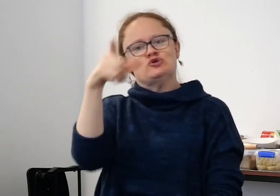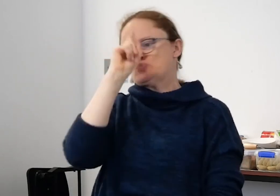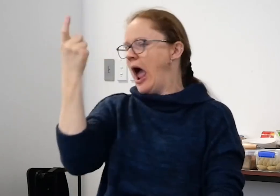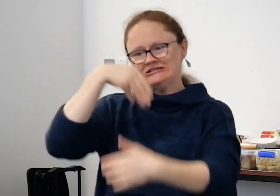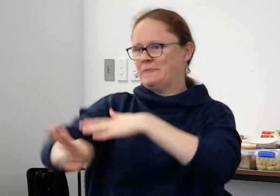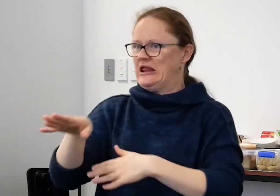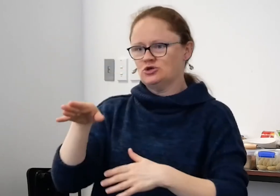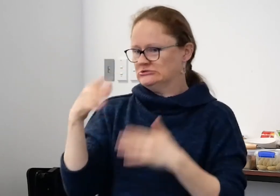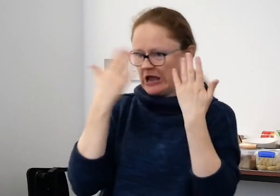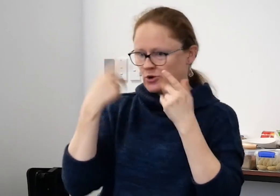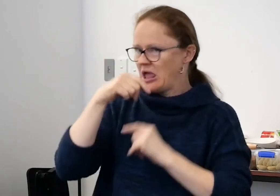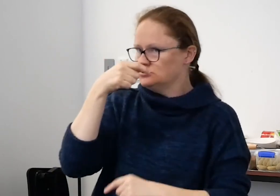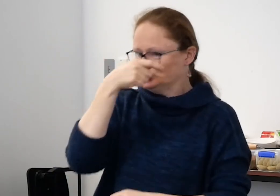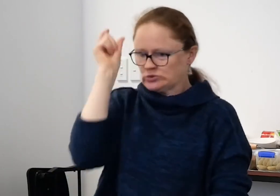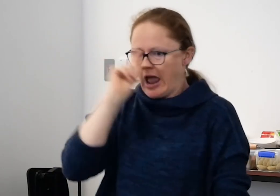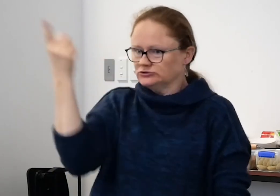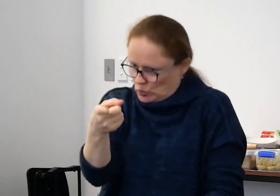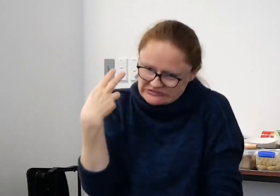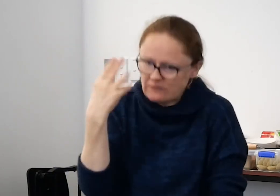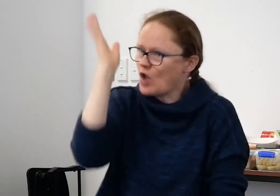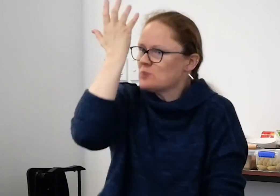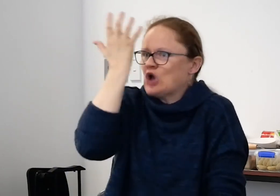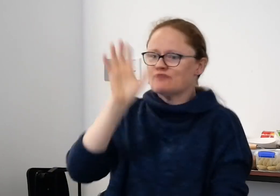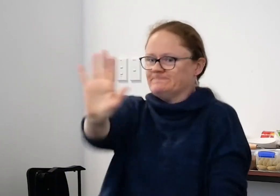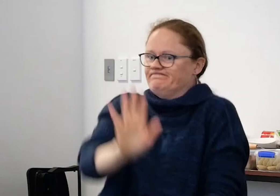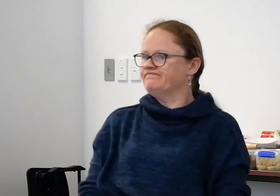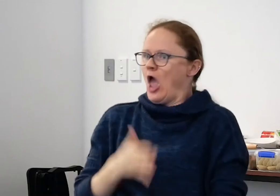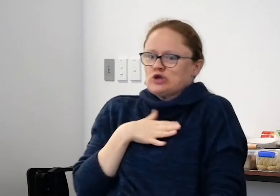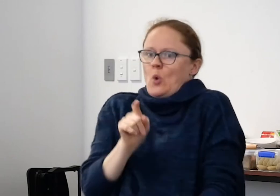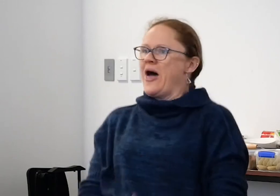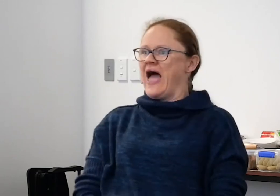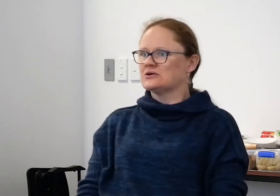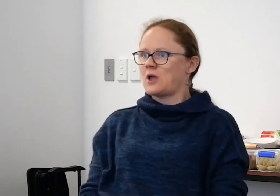No, sorry you can't be in this course, you can't be a nurse. That's it, we don't want you".